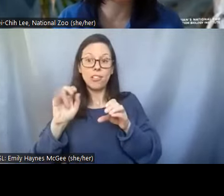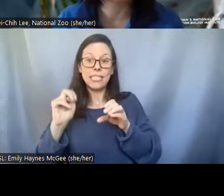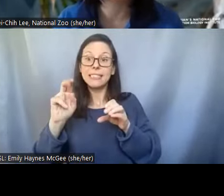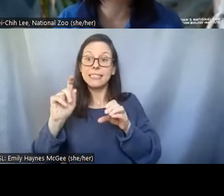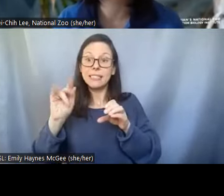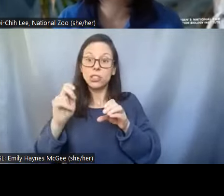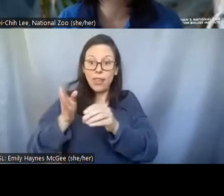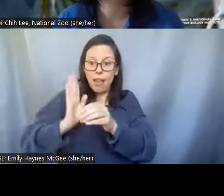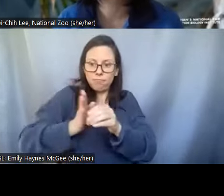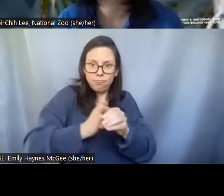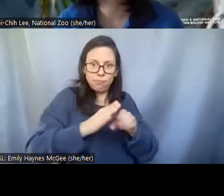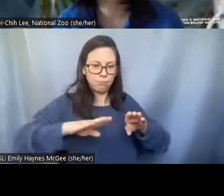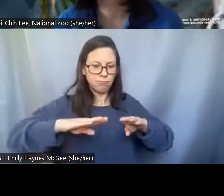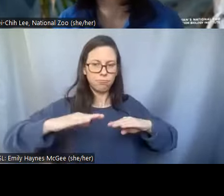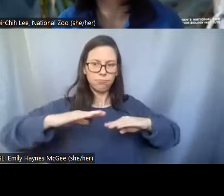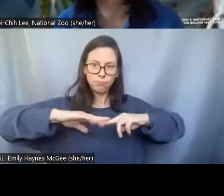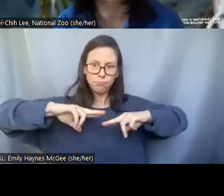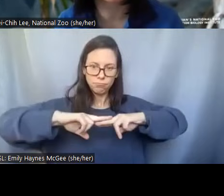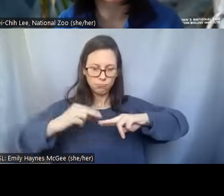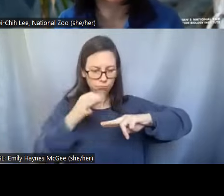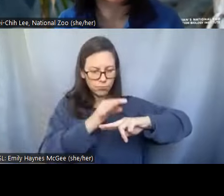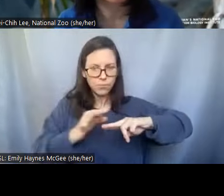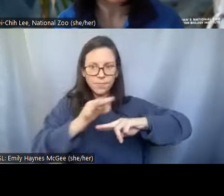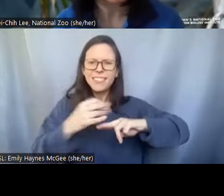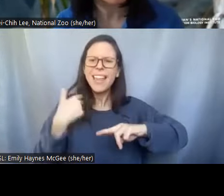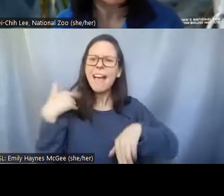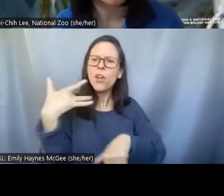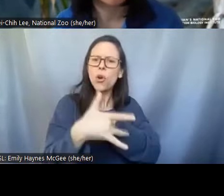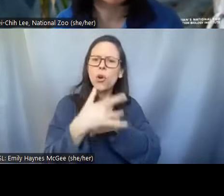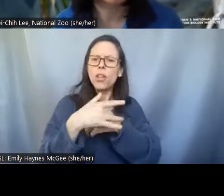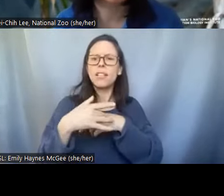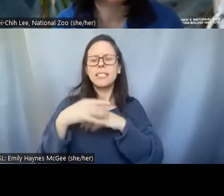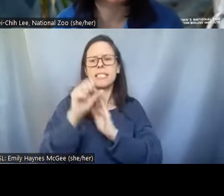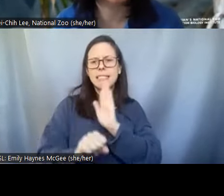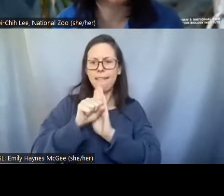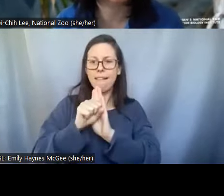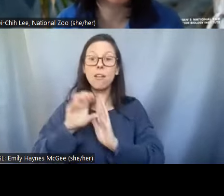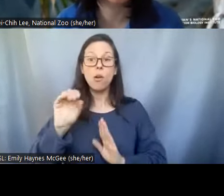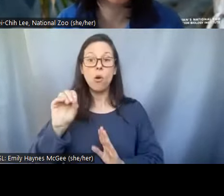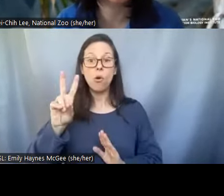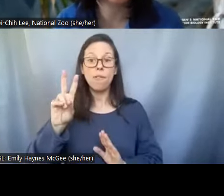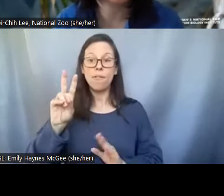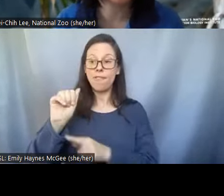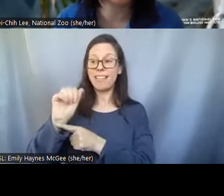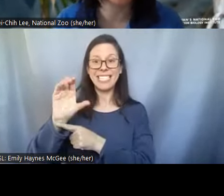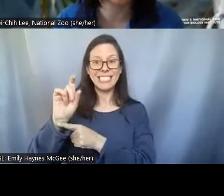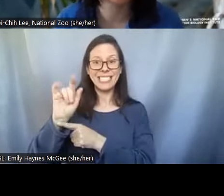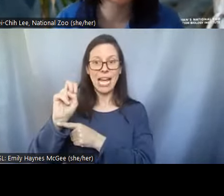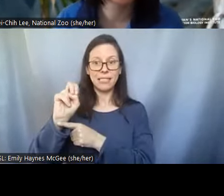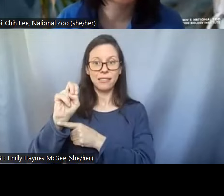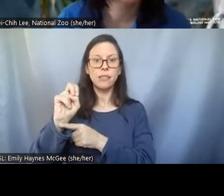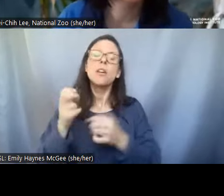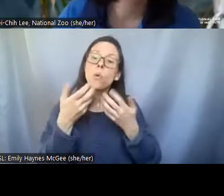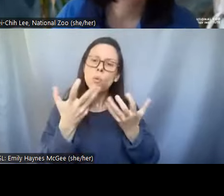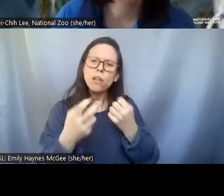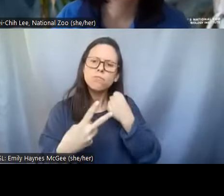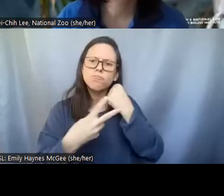a lot of early stage oxide in them and this is what we are trying to cryopreserve. >>Shellie: That's so neat.